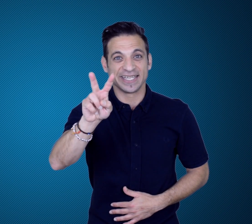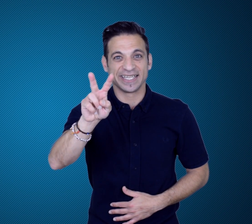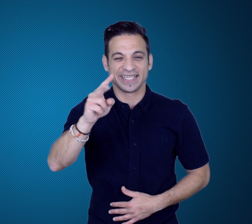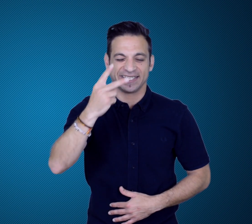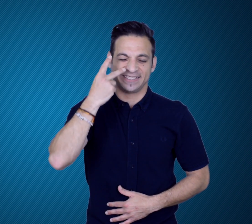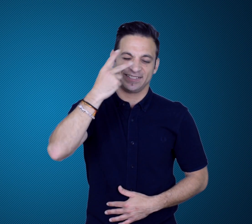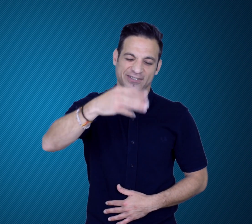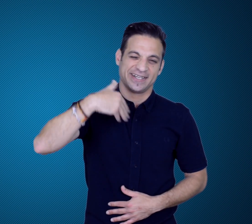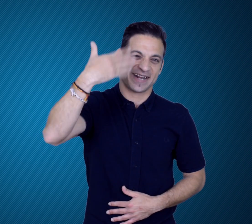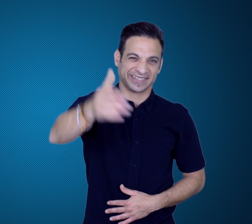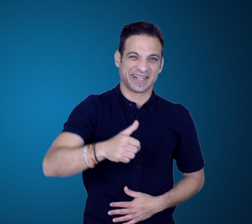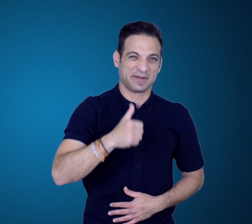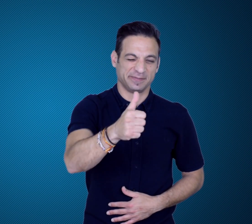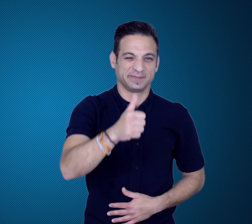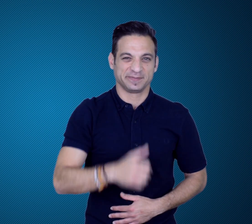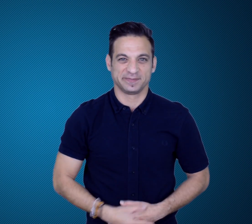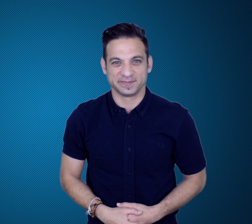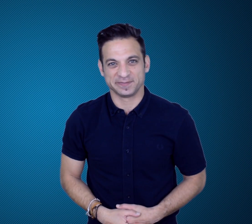See you in the next news!